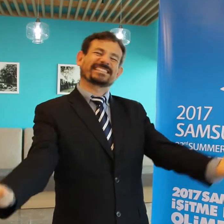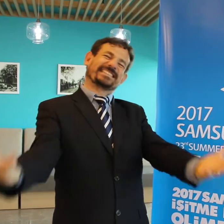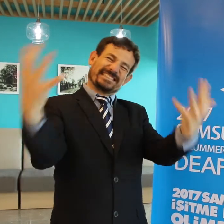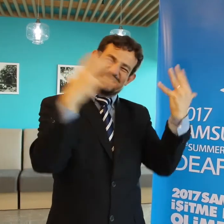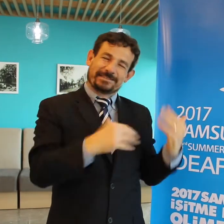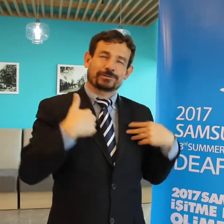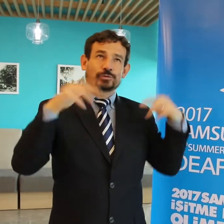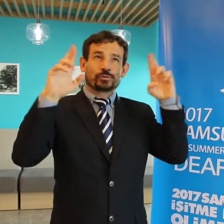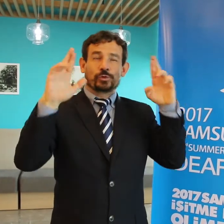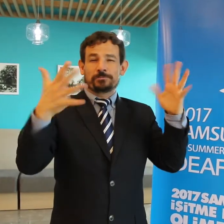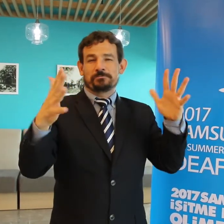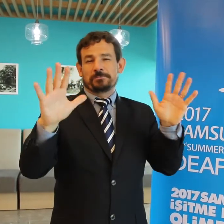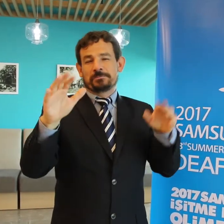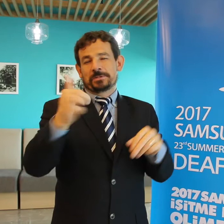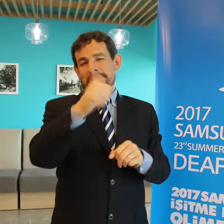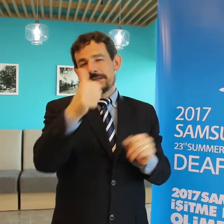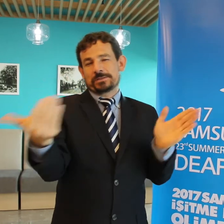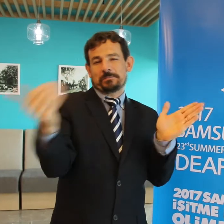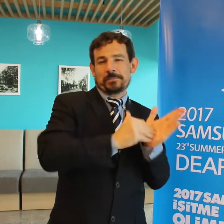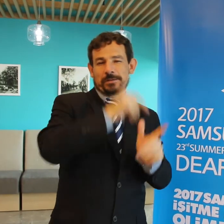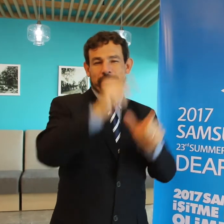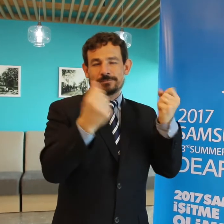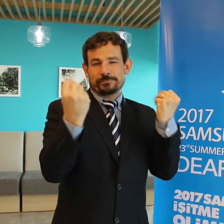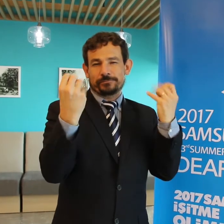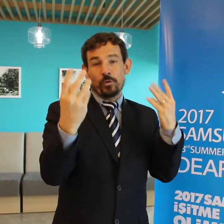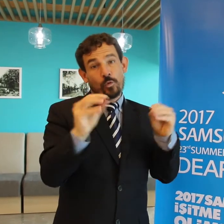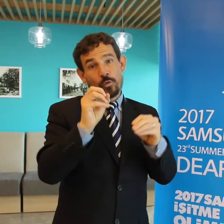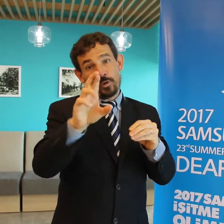Hopefully there would be 10,000 people or more attending.